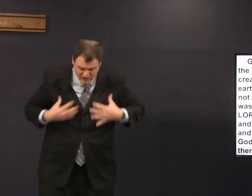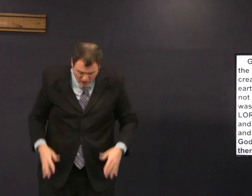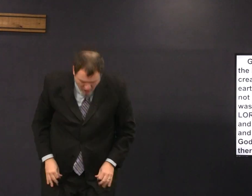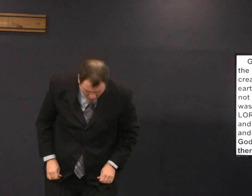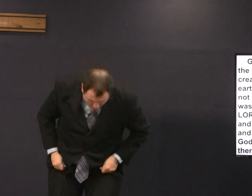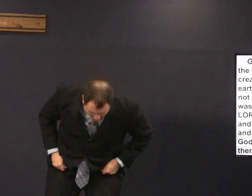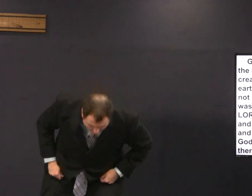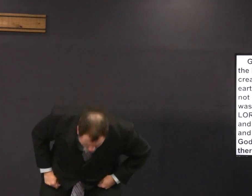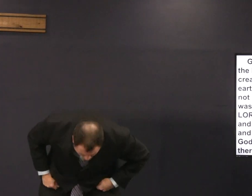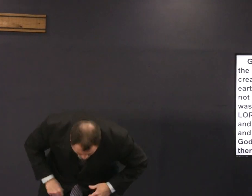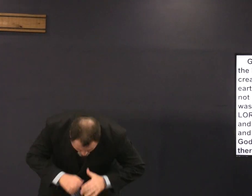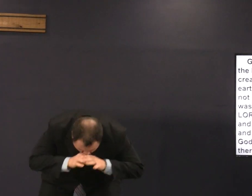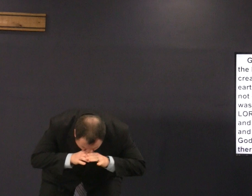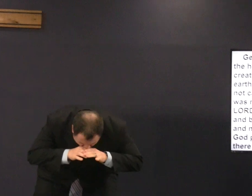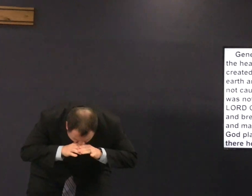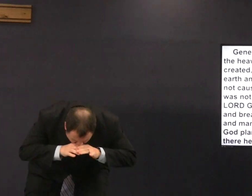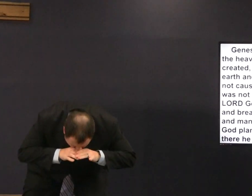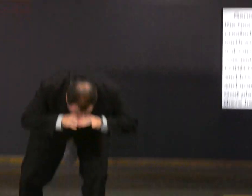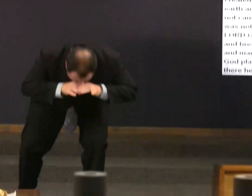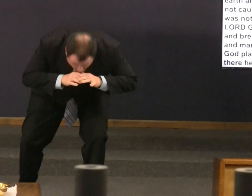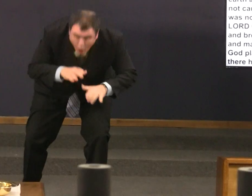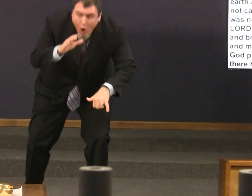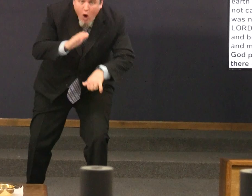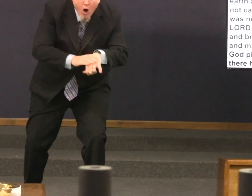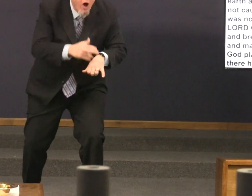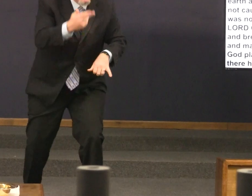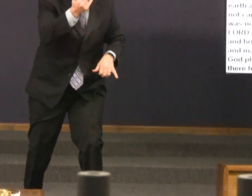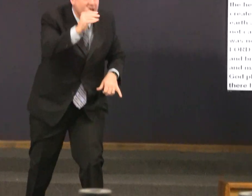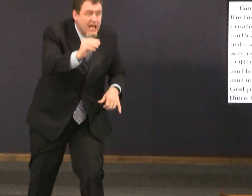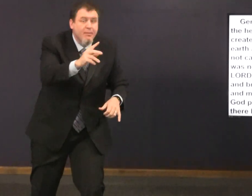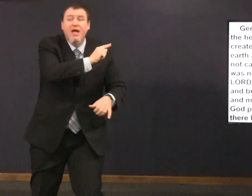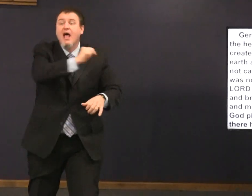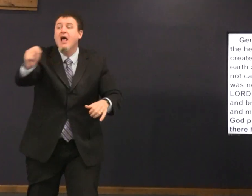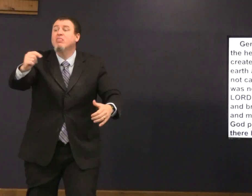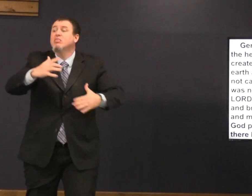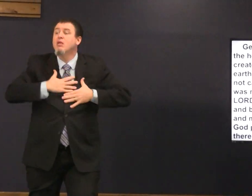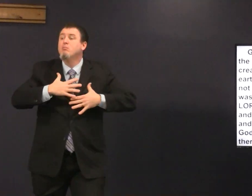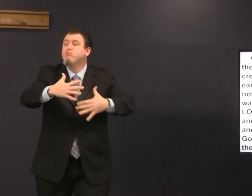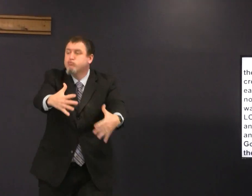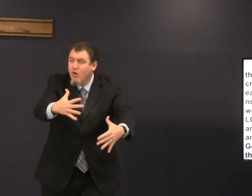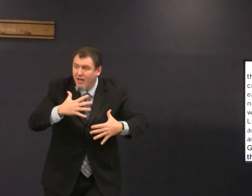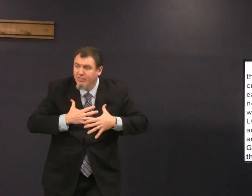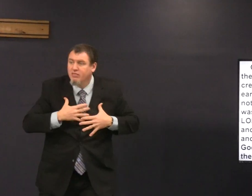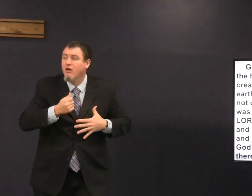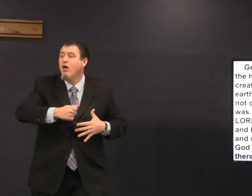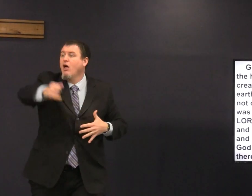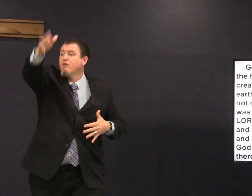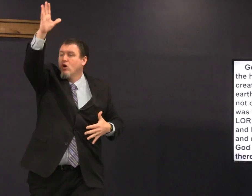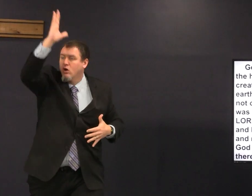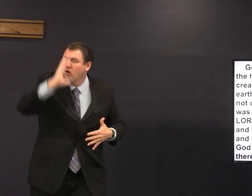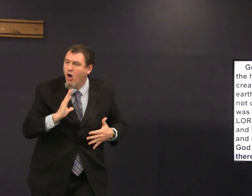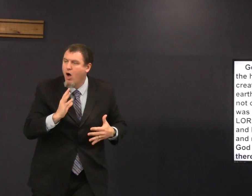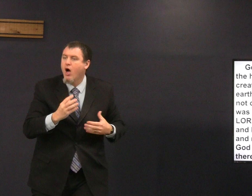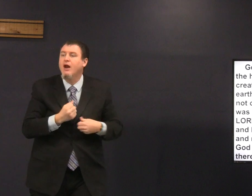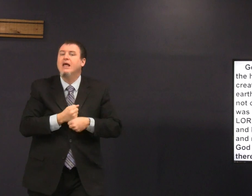out of the the dust and he breathed on him and the Breath of God